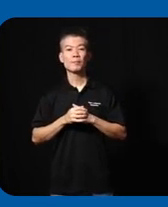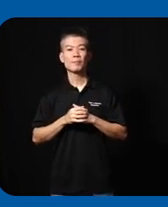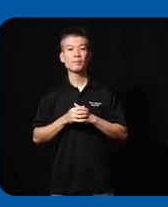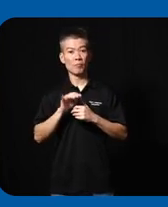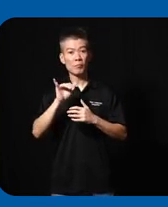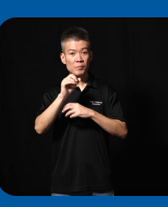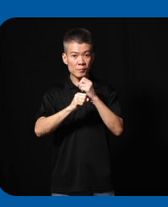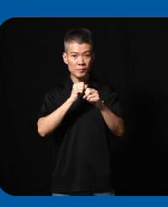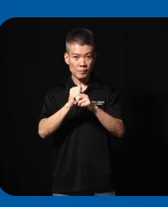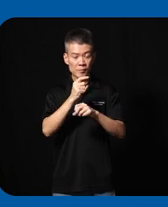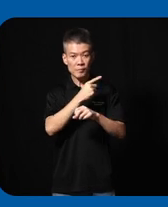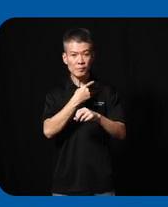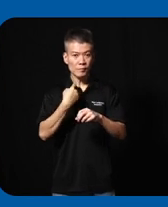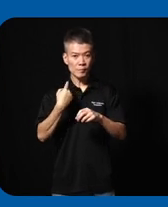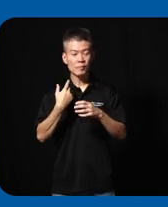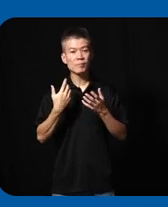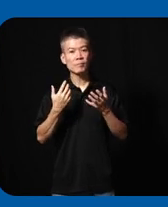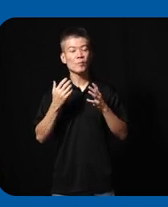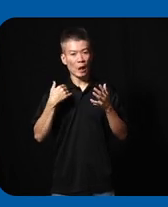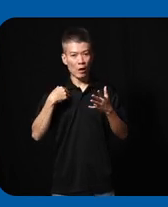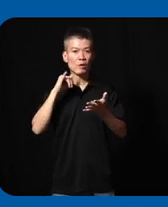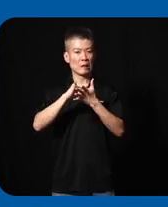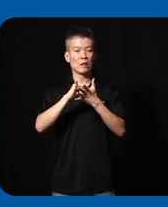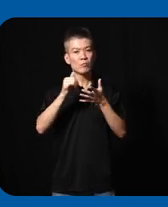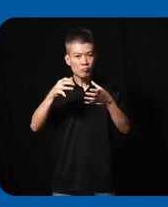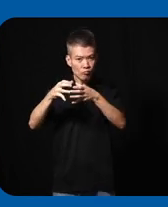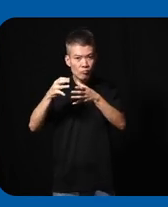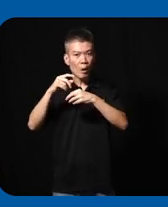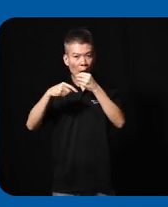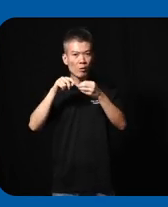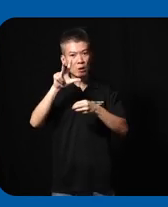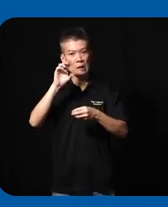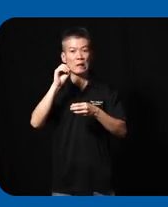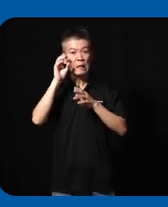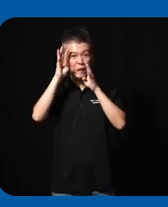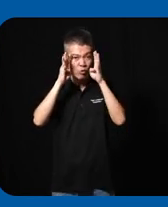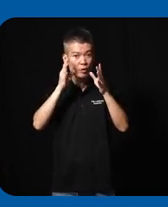this year we uh have a cohort of only 30 innovators and you can see them on